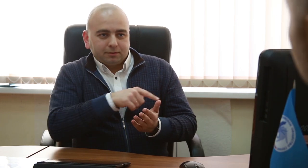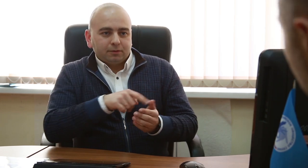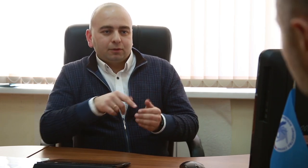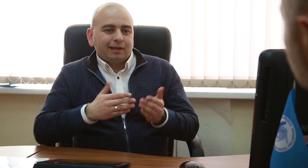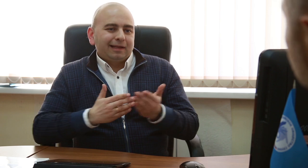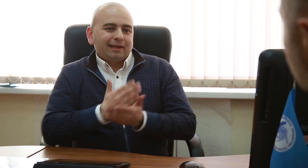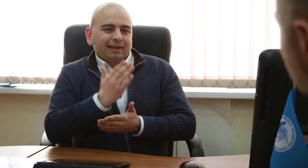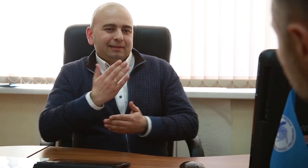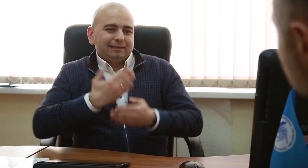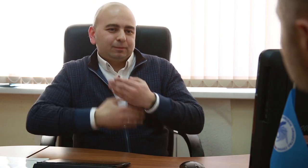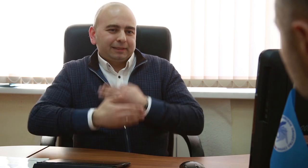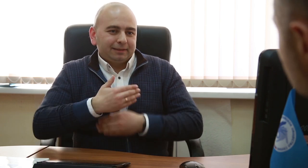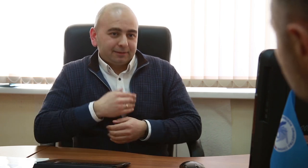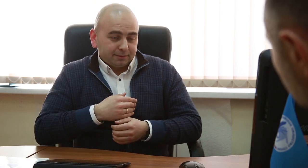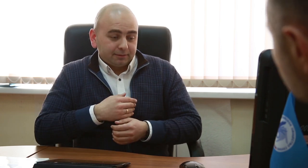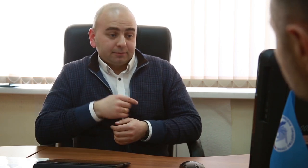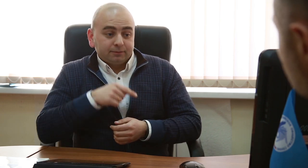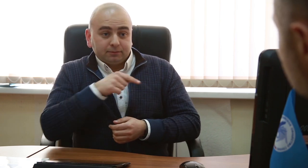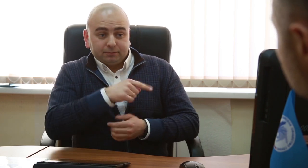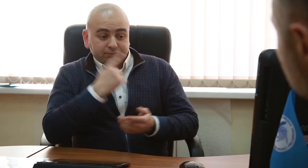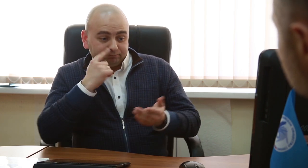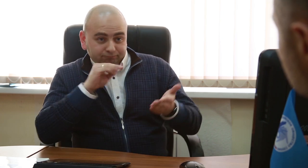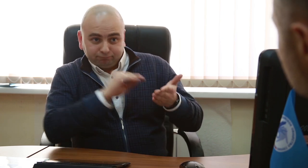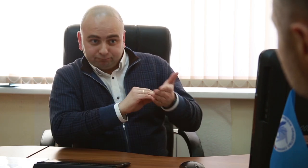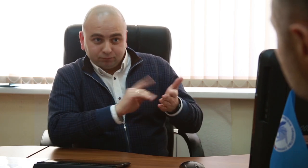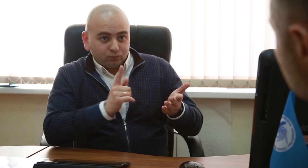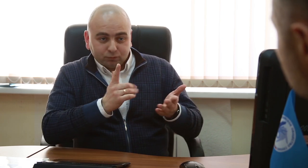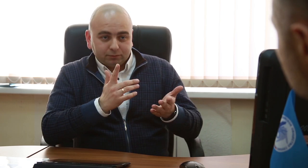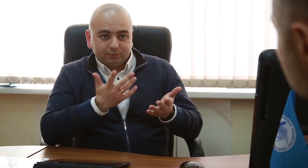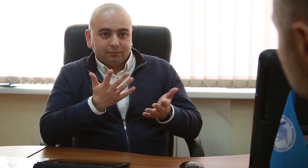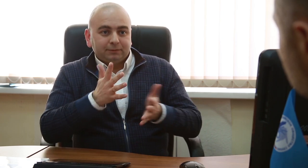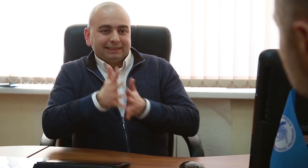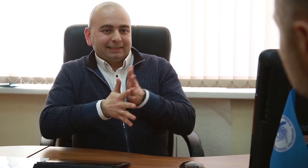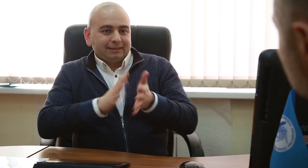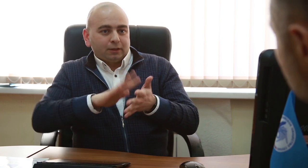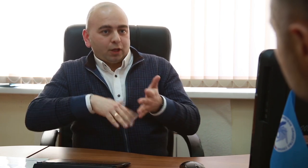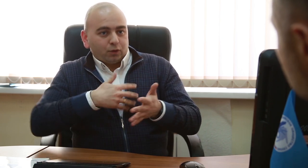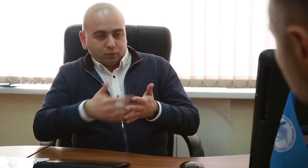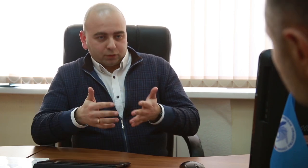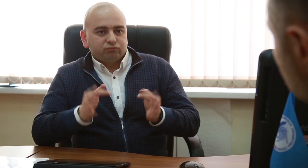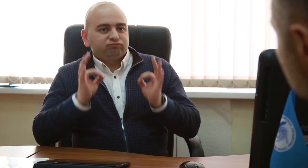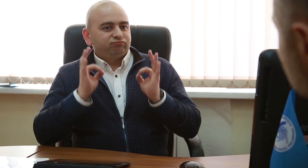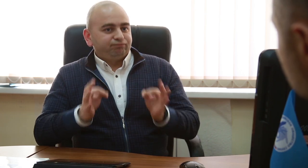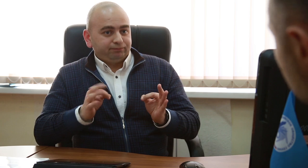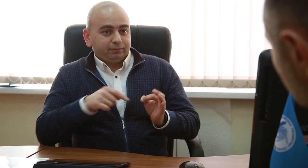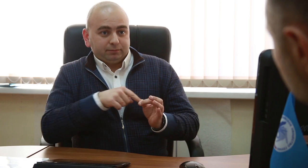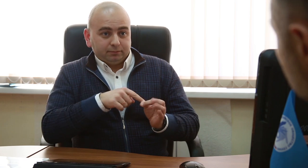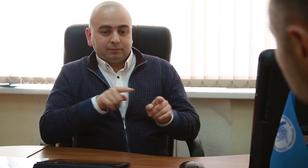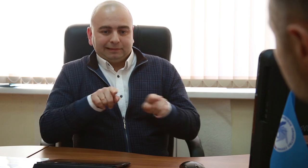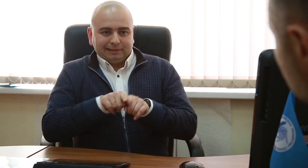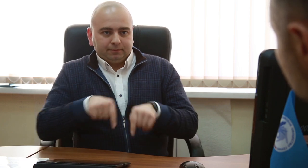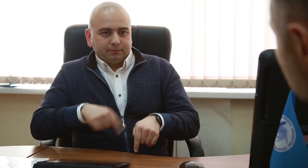Disabilities to thank. That was agreed upon by the UN so we were able to use